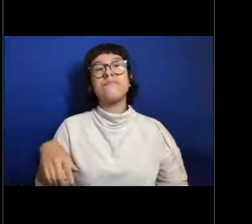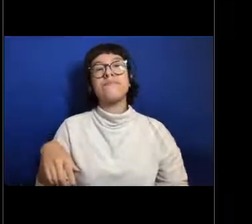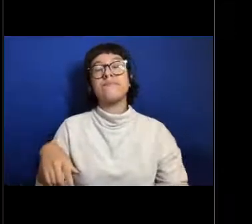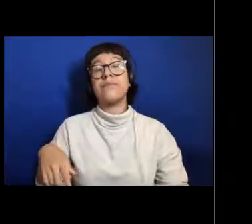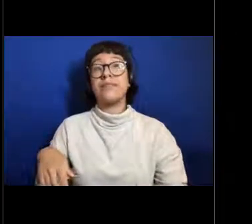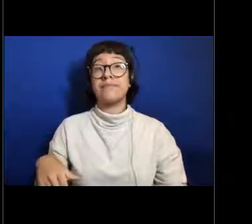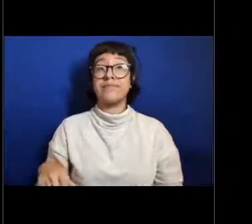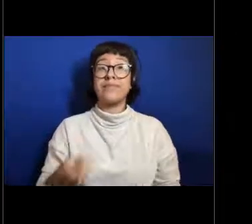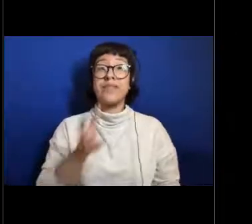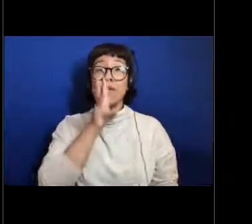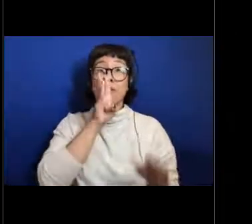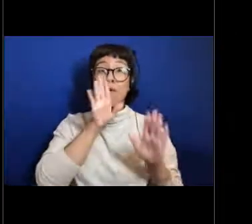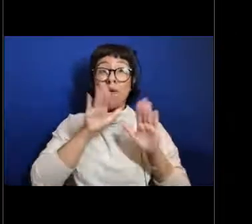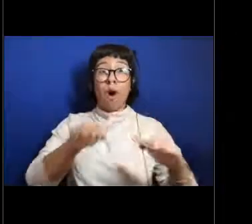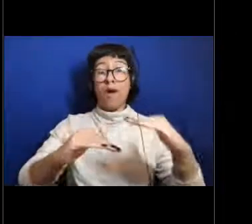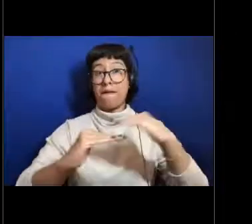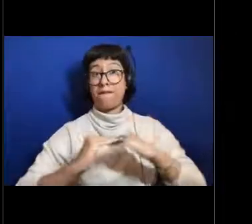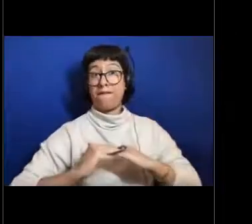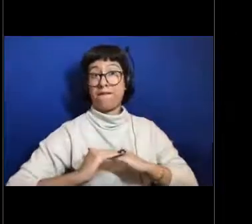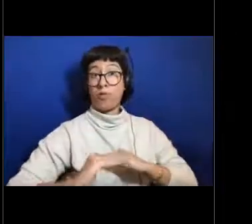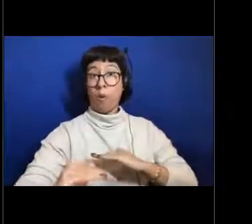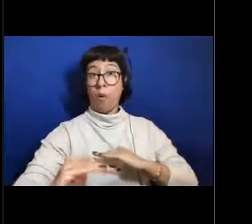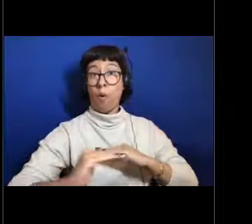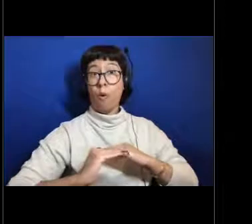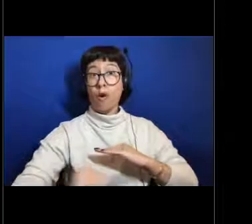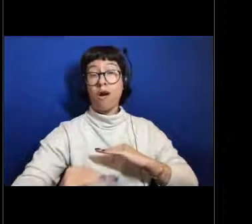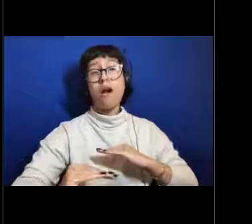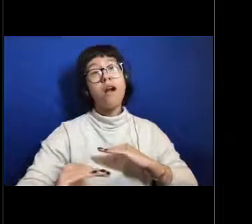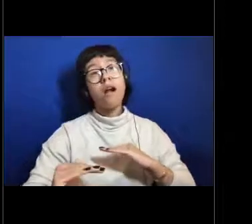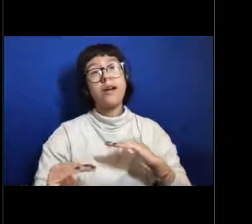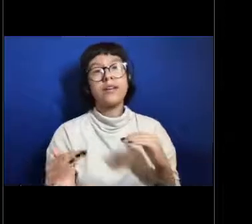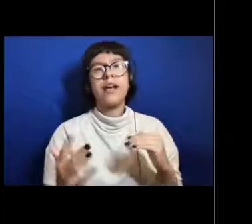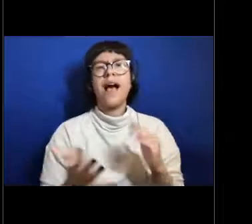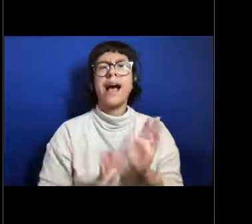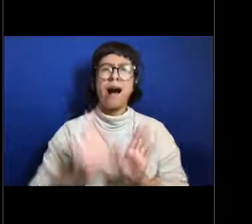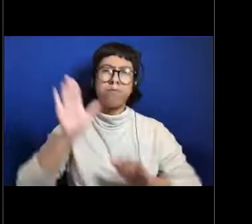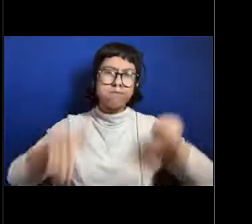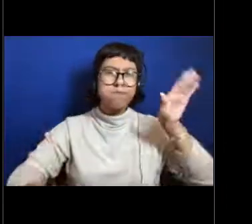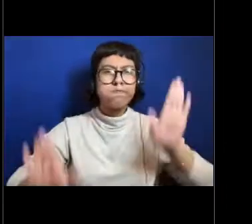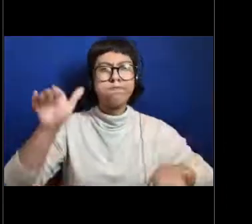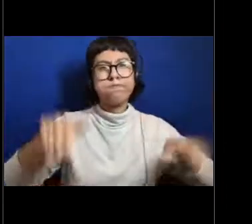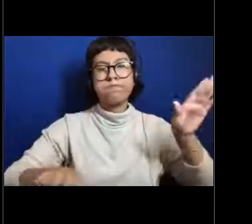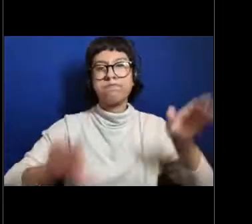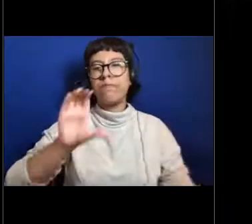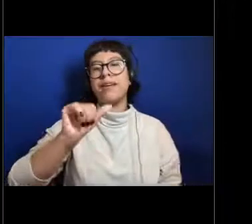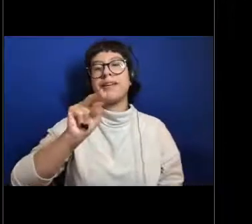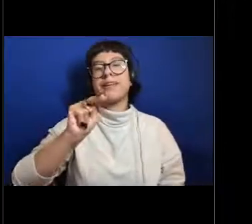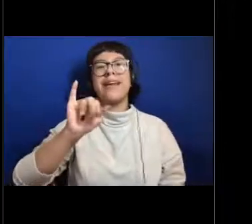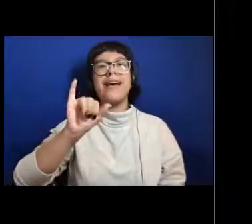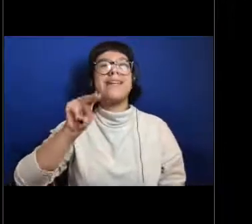just like we have on land has canyons and seamounts. So think about the Grand Canyon